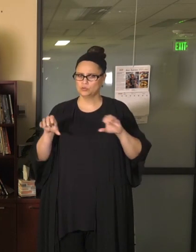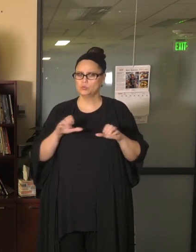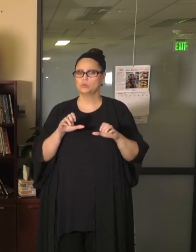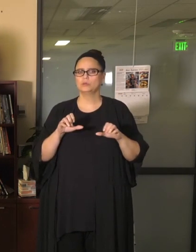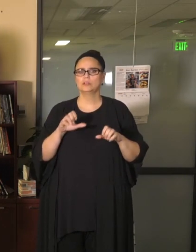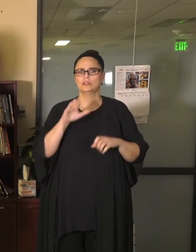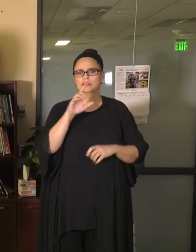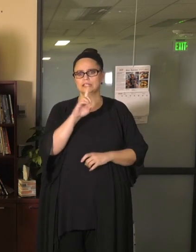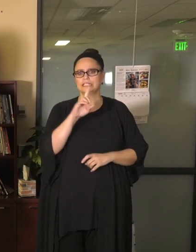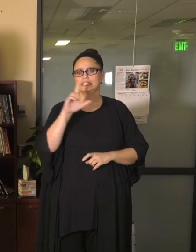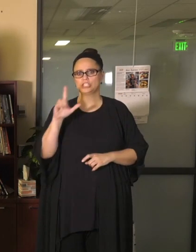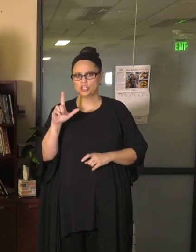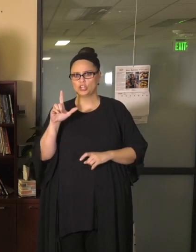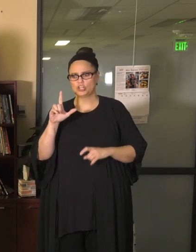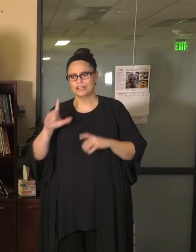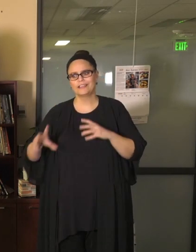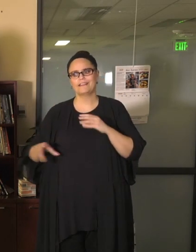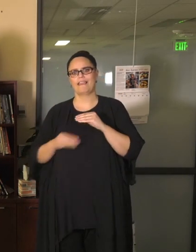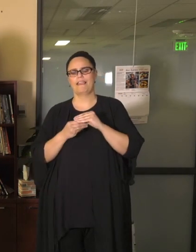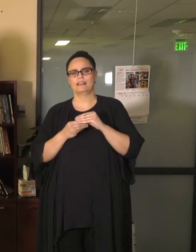addition to it, add some of the support to it.